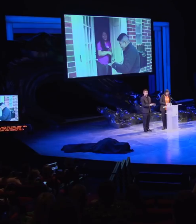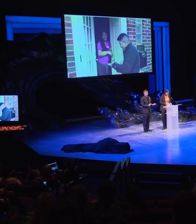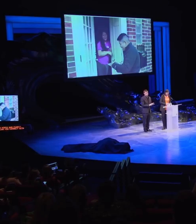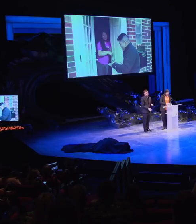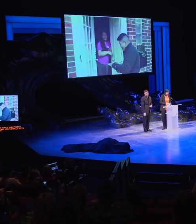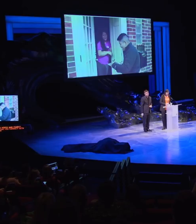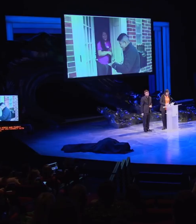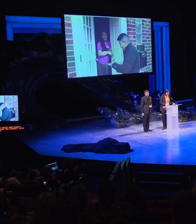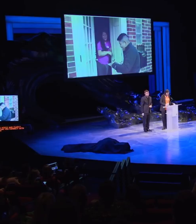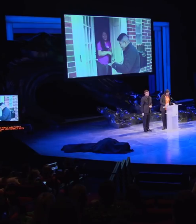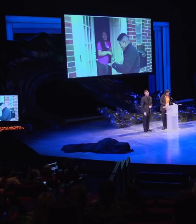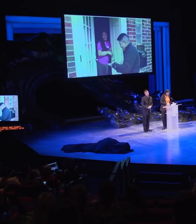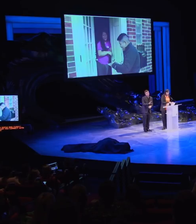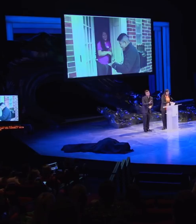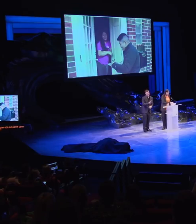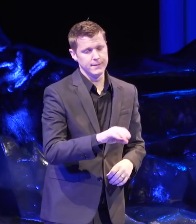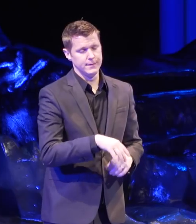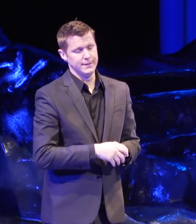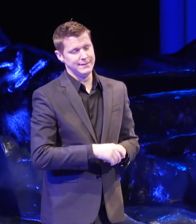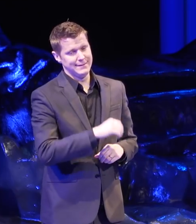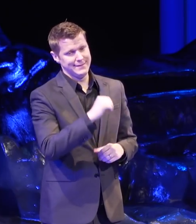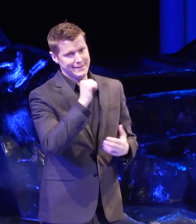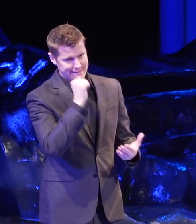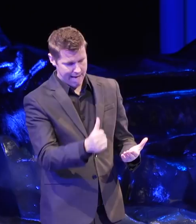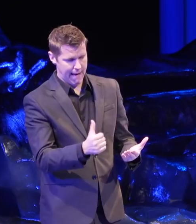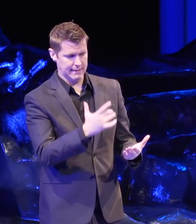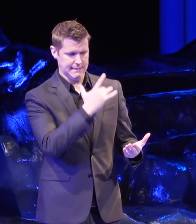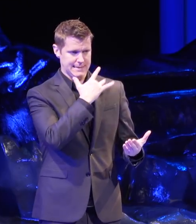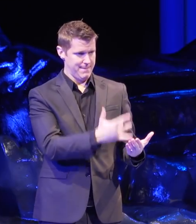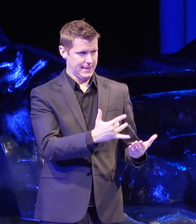It is usually not the same tactics and messages